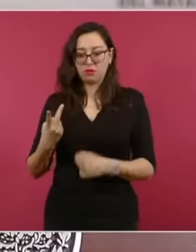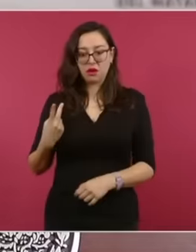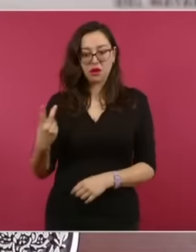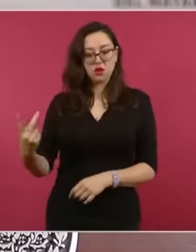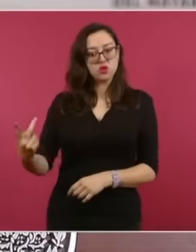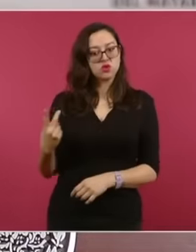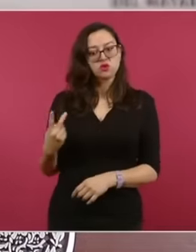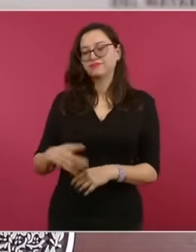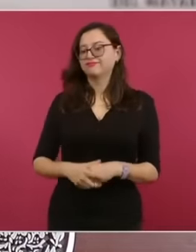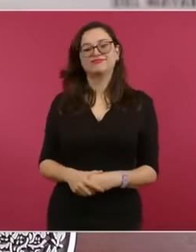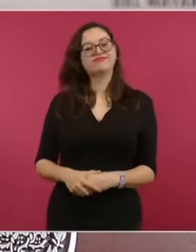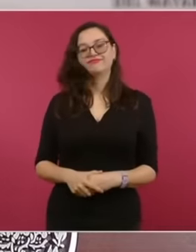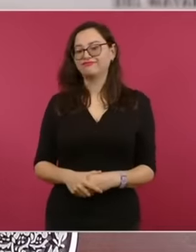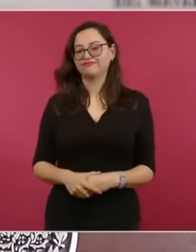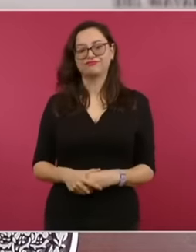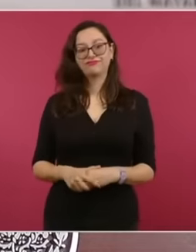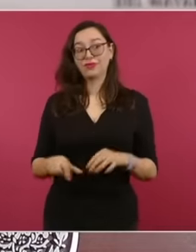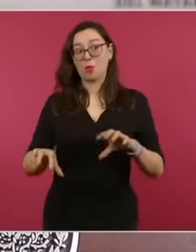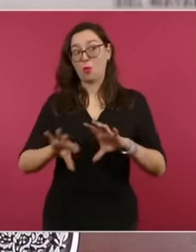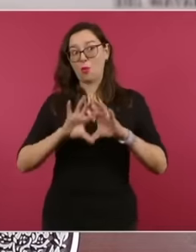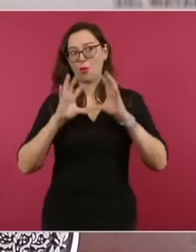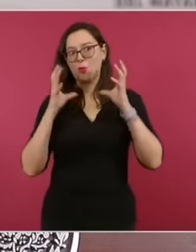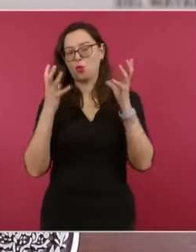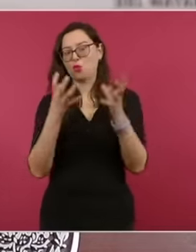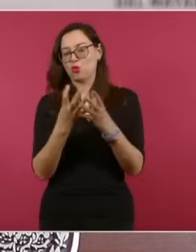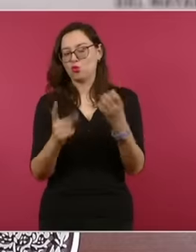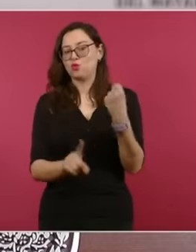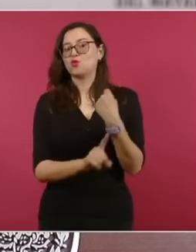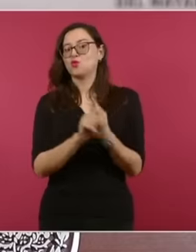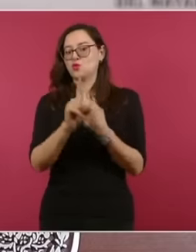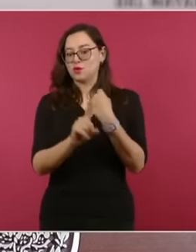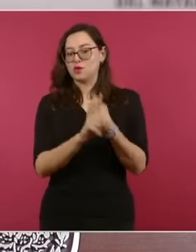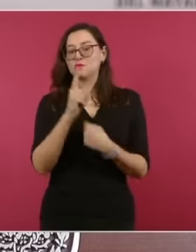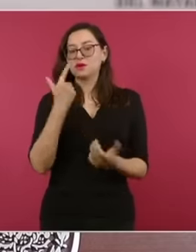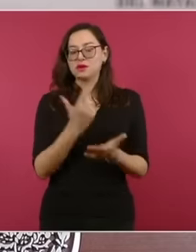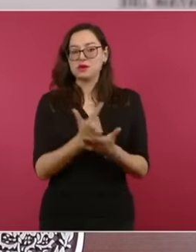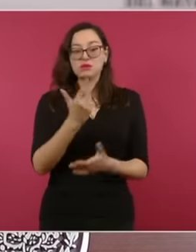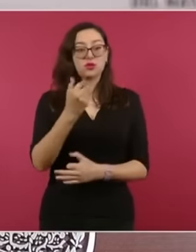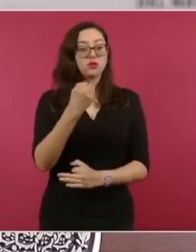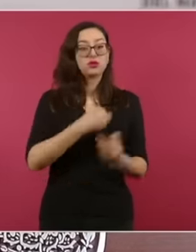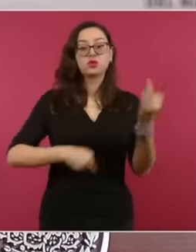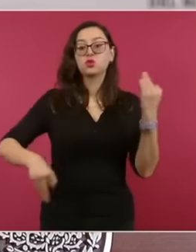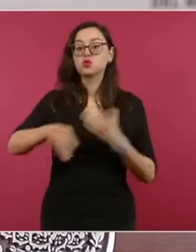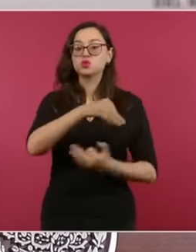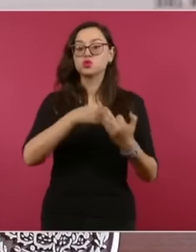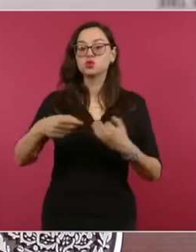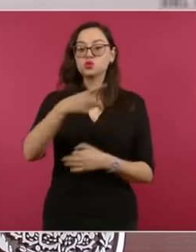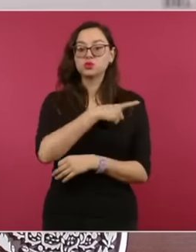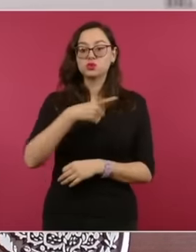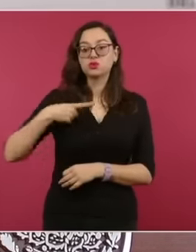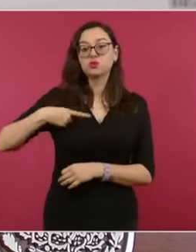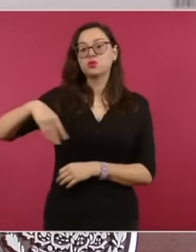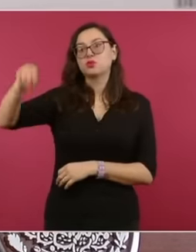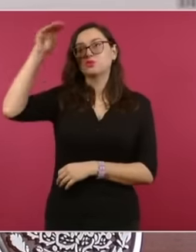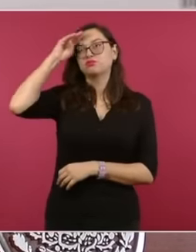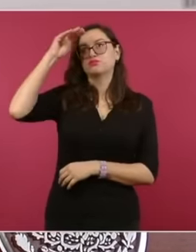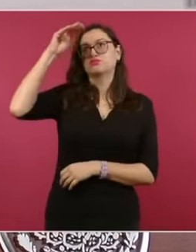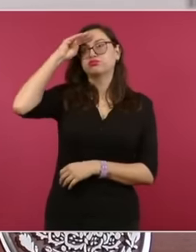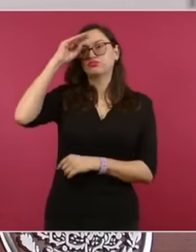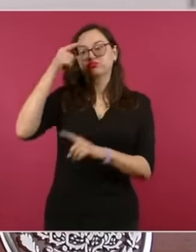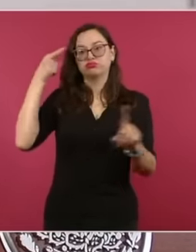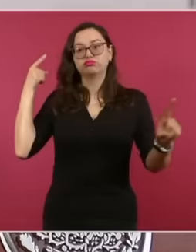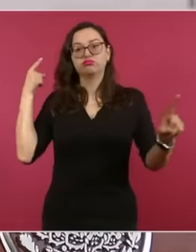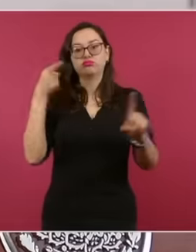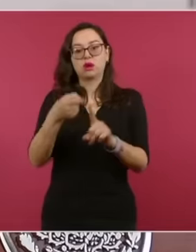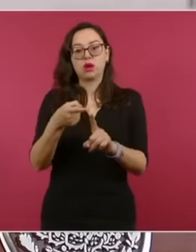guaranteeing peace, tranquility, the principle of the peaceful resolution of controversies and